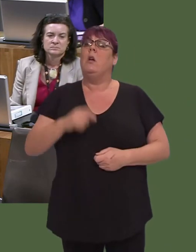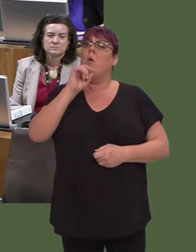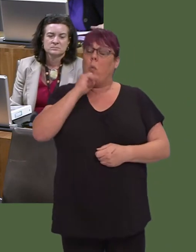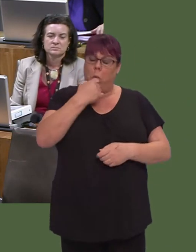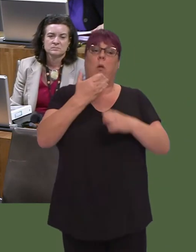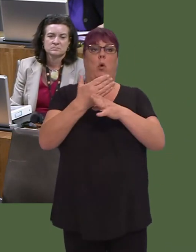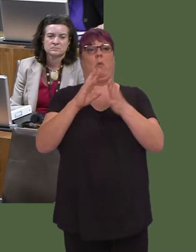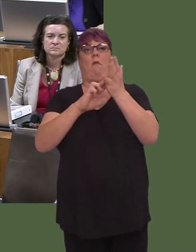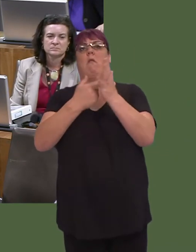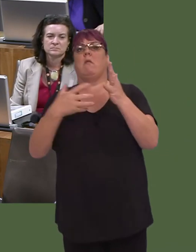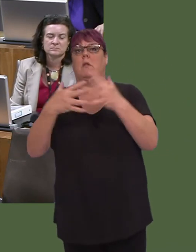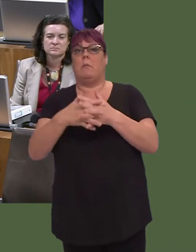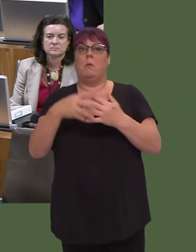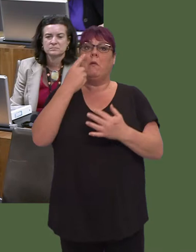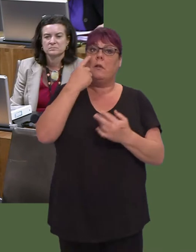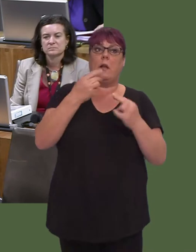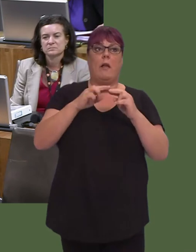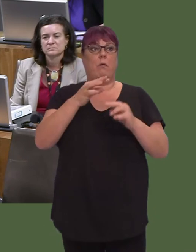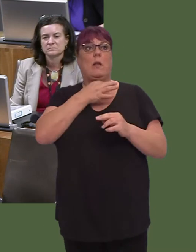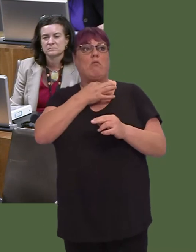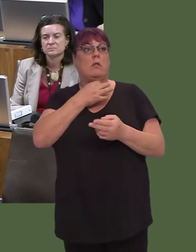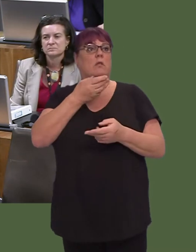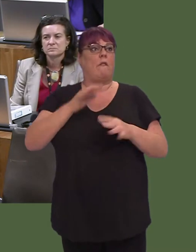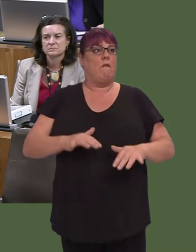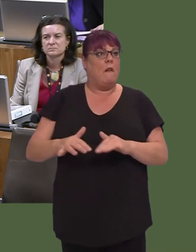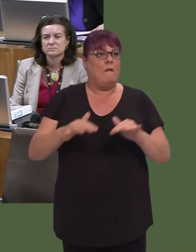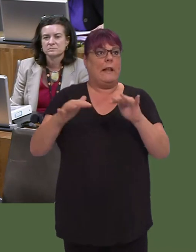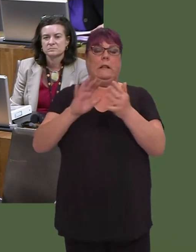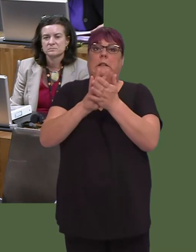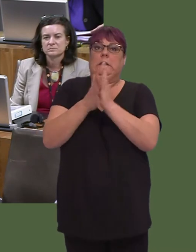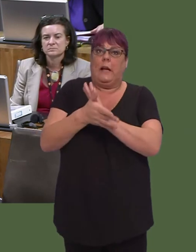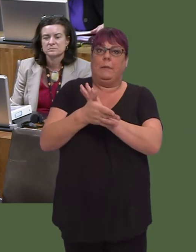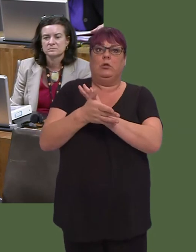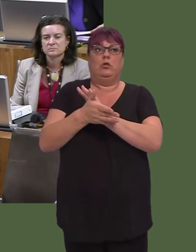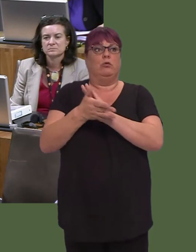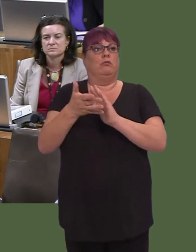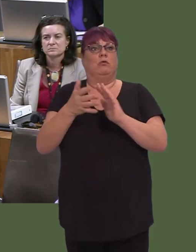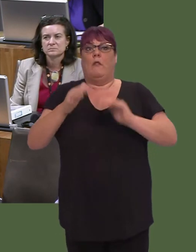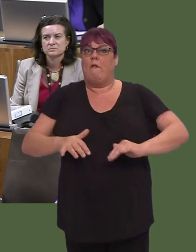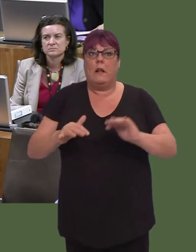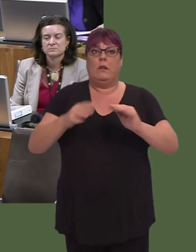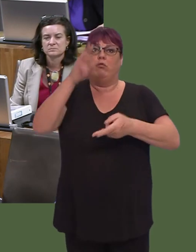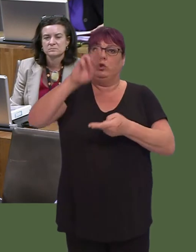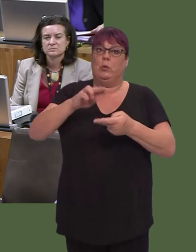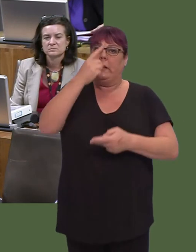mitigate the impacts of flooding in the future. But he simply cannot say, 'Well, you know, this is Walesóforget about what's happening